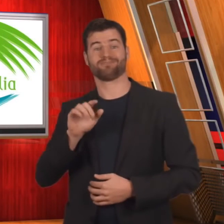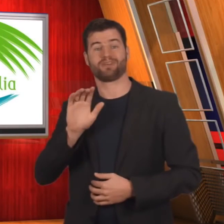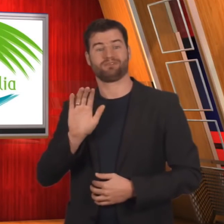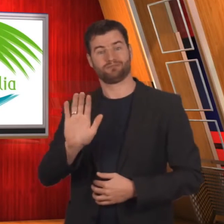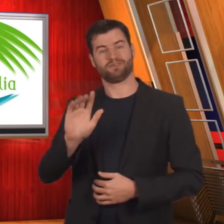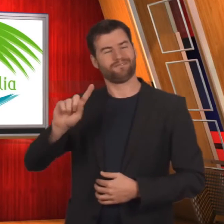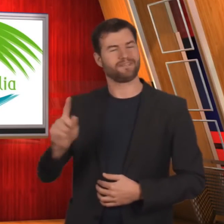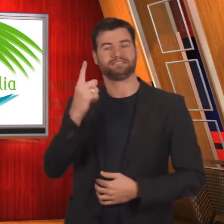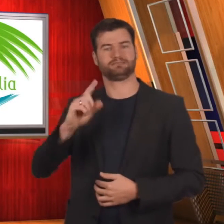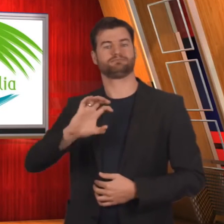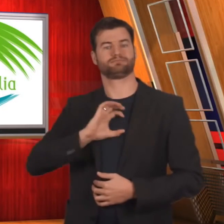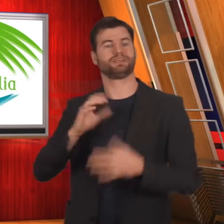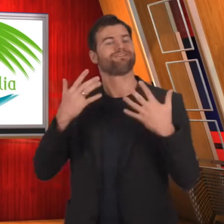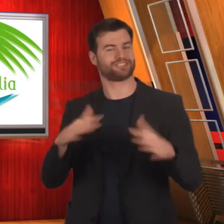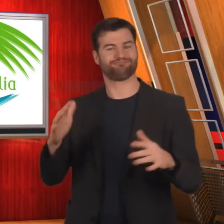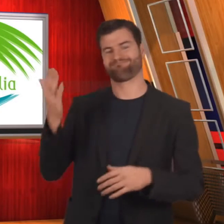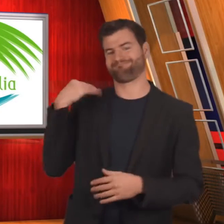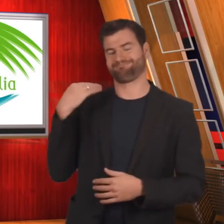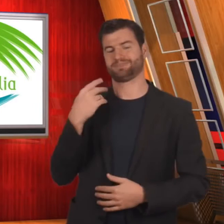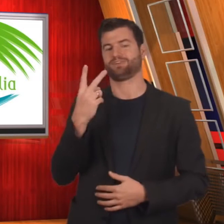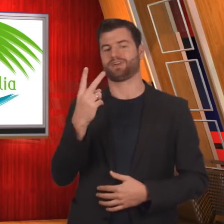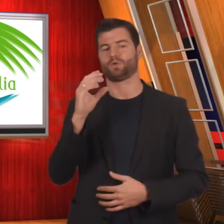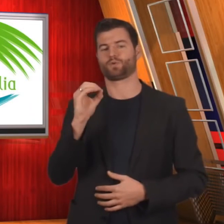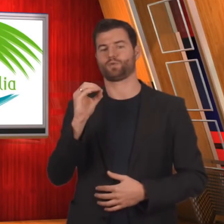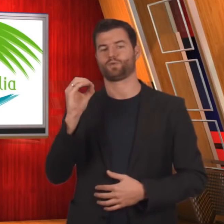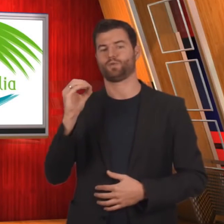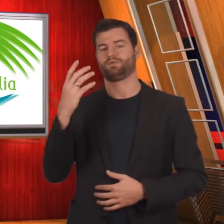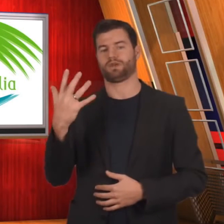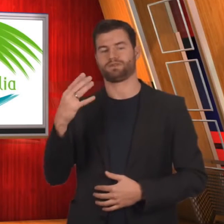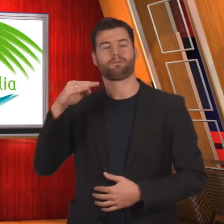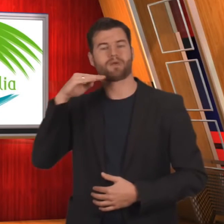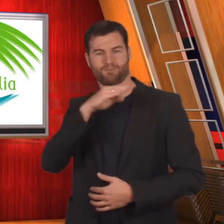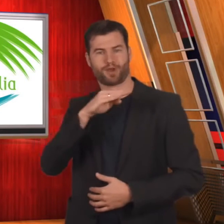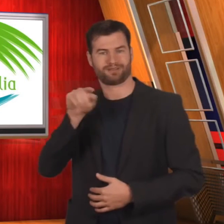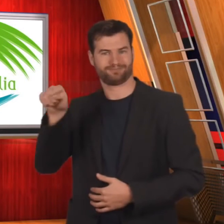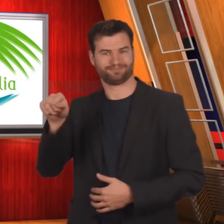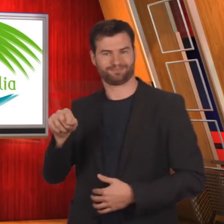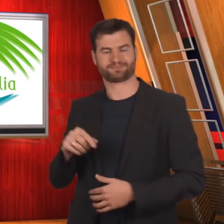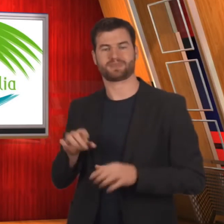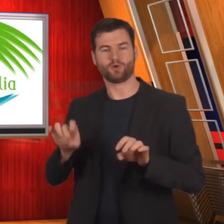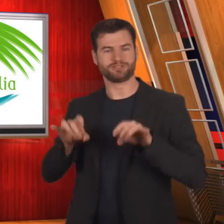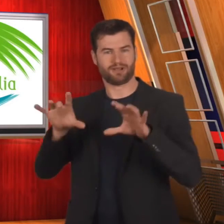She won her first gold medal at the